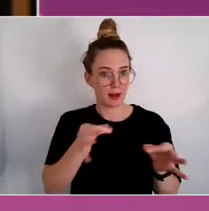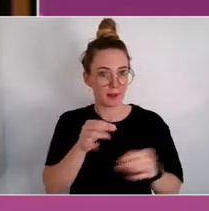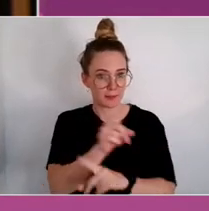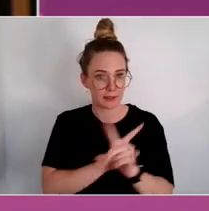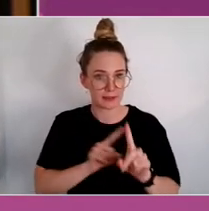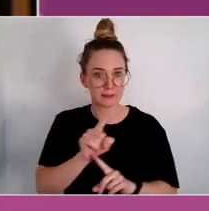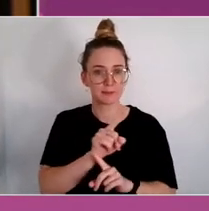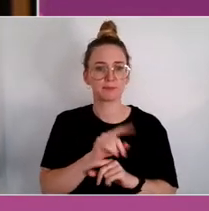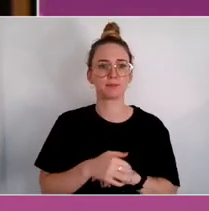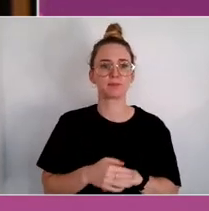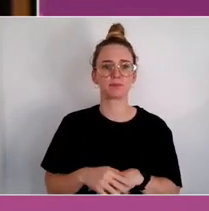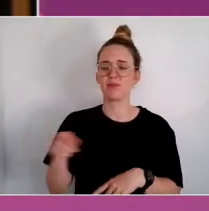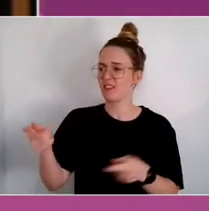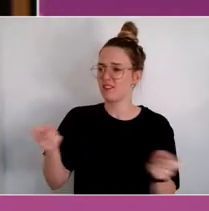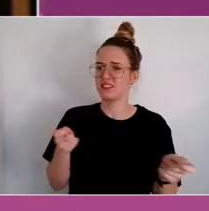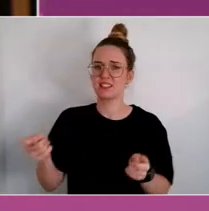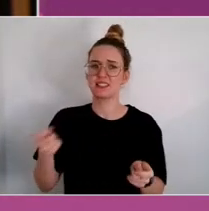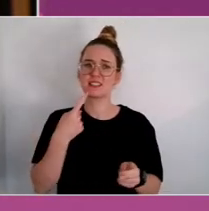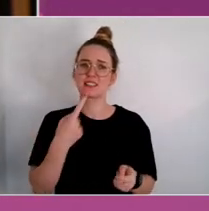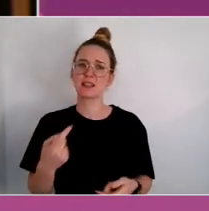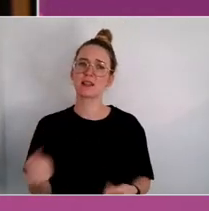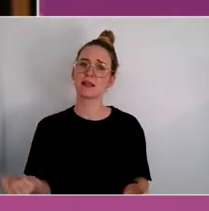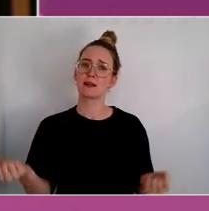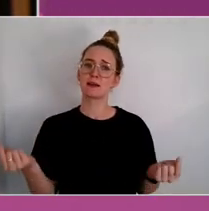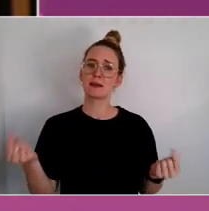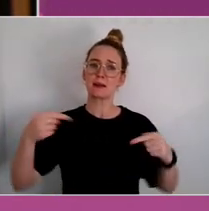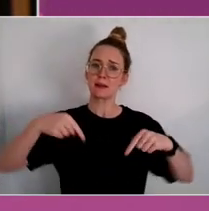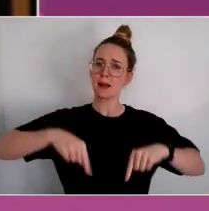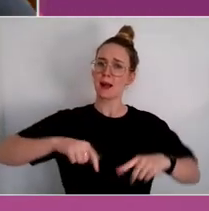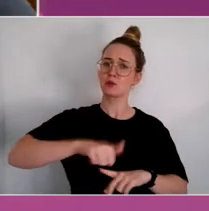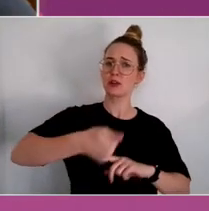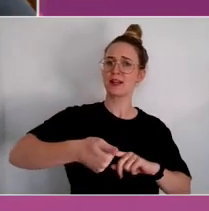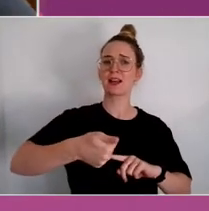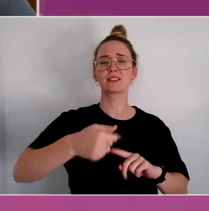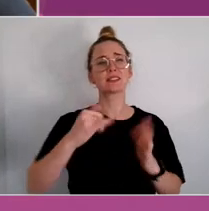And everything is better, what will it look like? I had a picture of Home And Away.